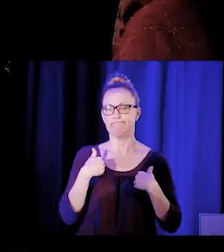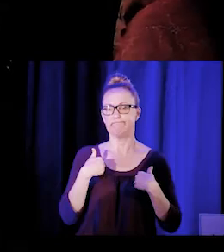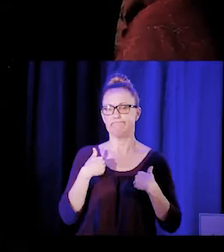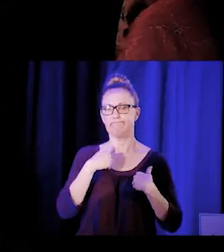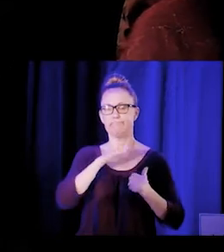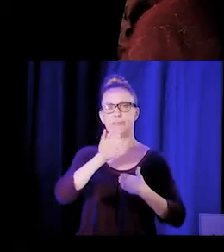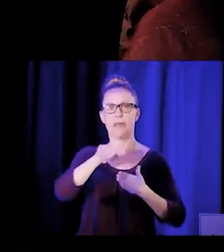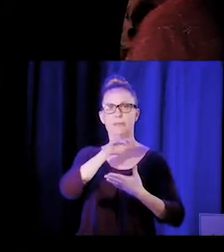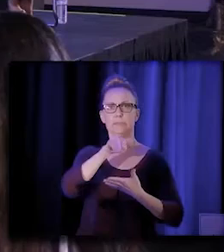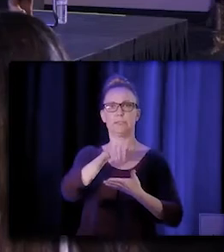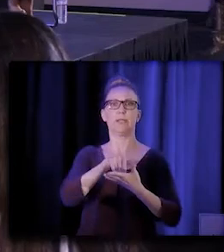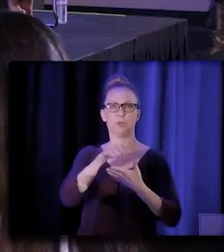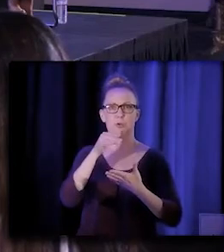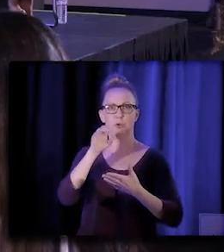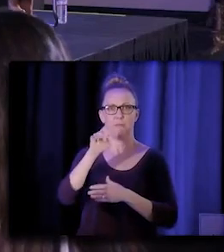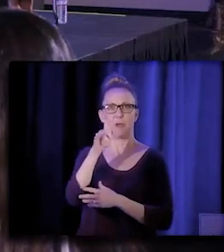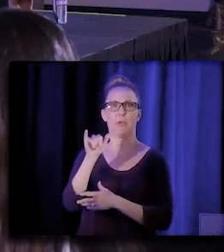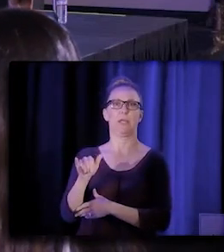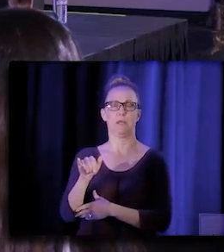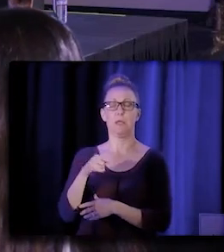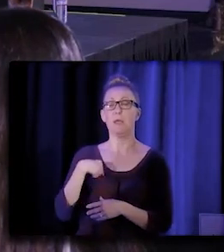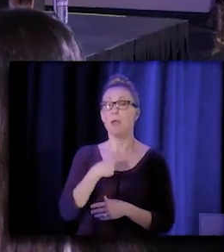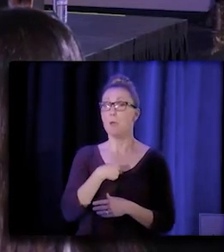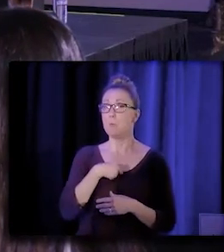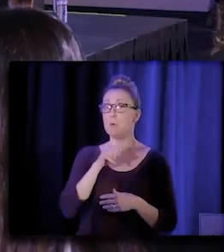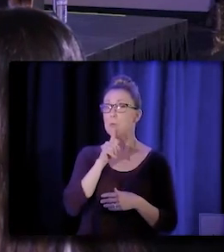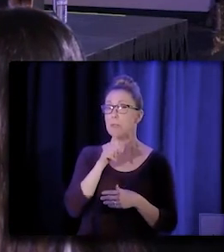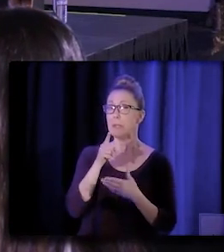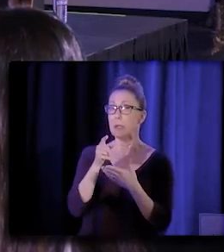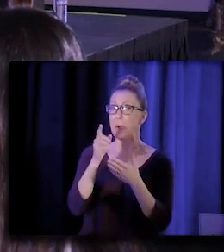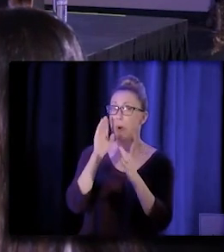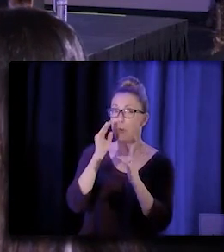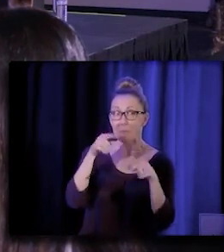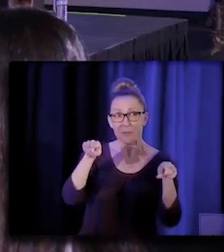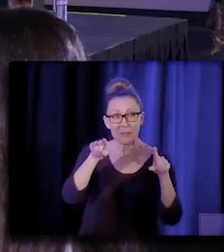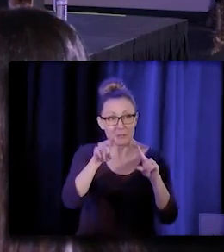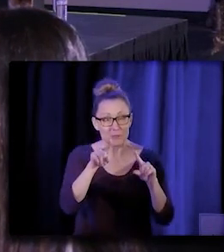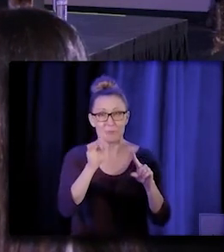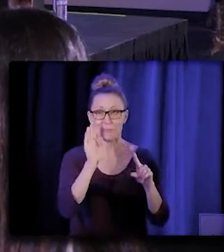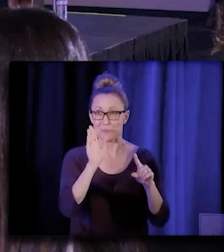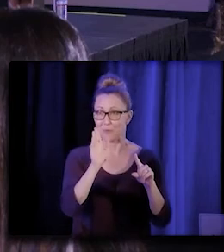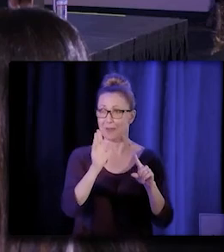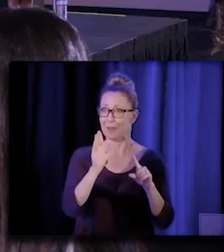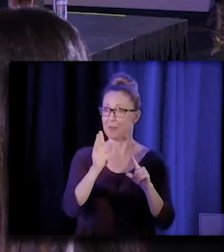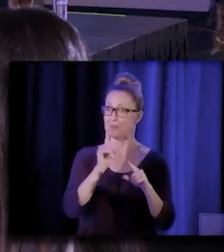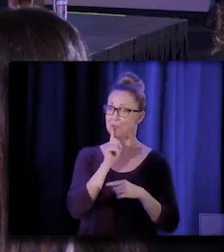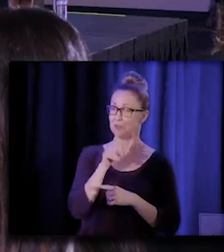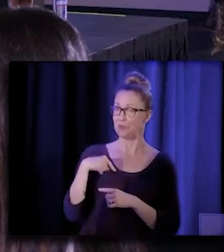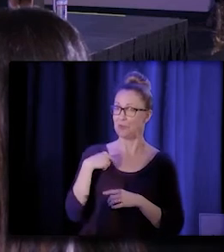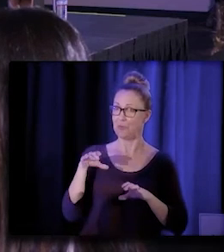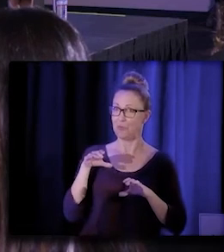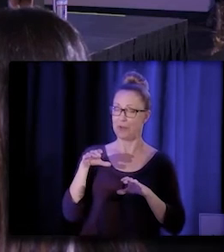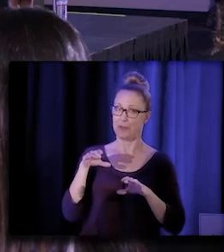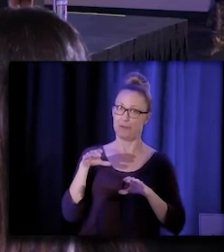And we're looking for your support in helping us make sure that you hold us accountable to making that happen. So please do participate